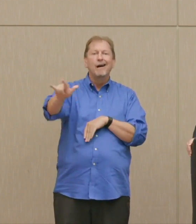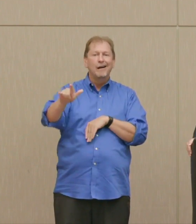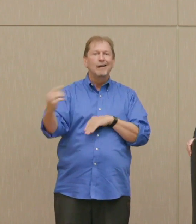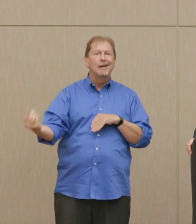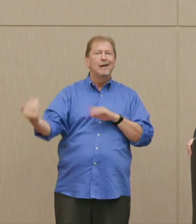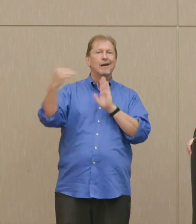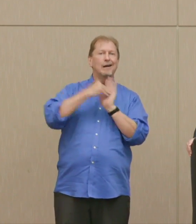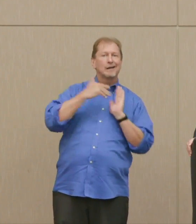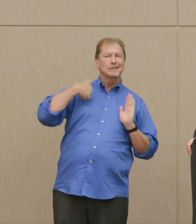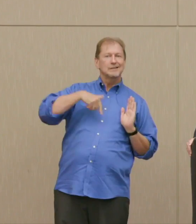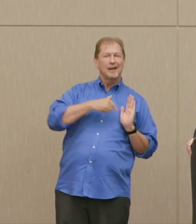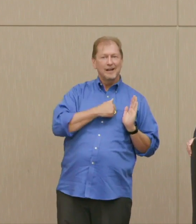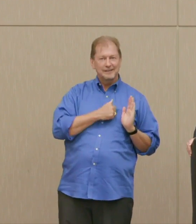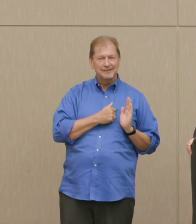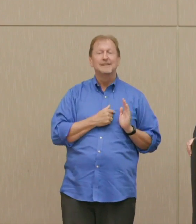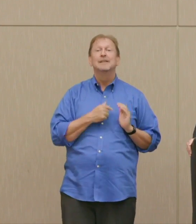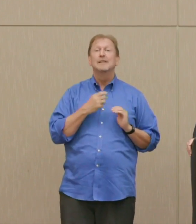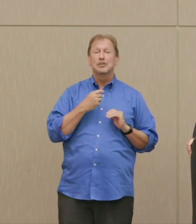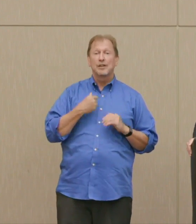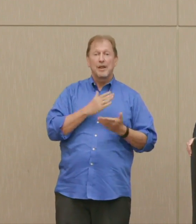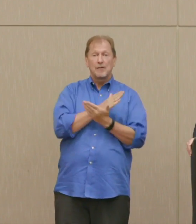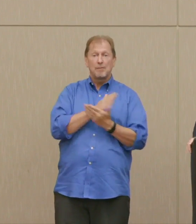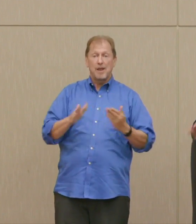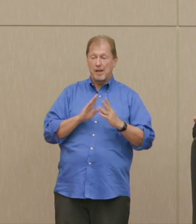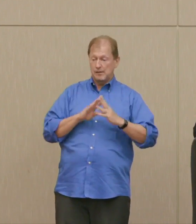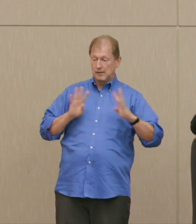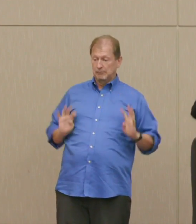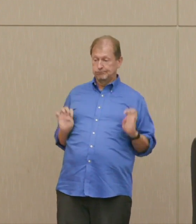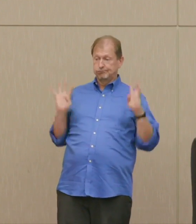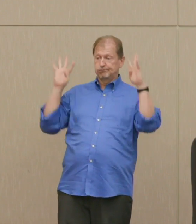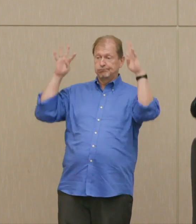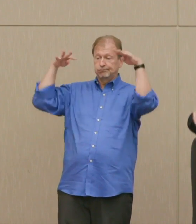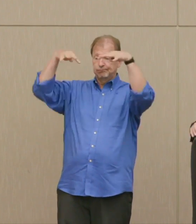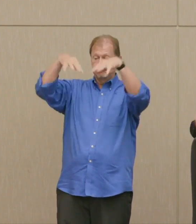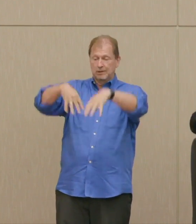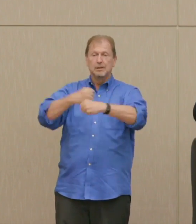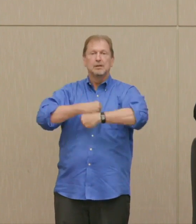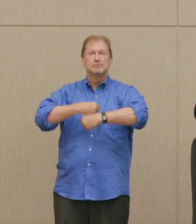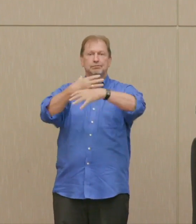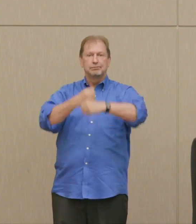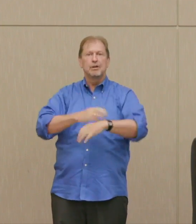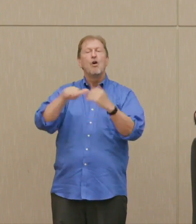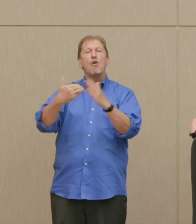In other words, a very large force, he felt, was needed to disarm them in a first strike.